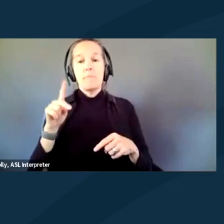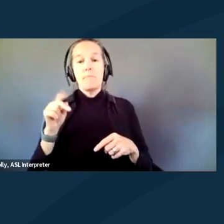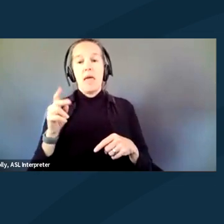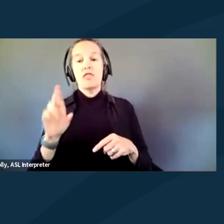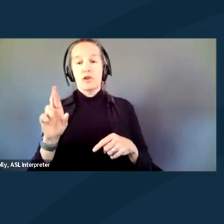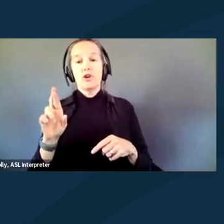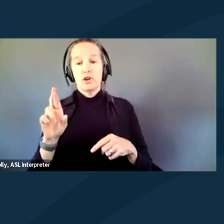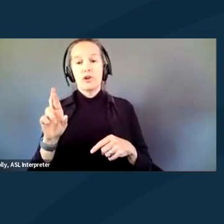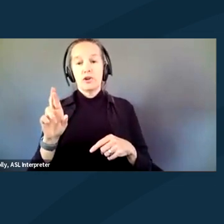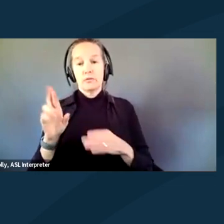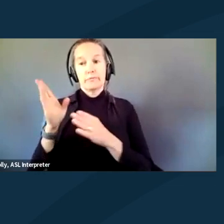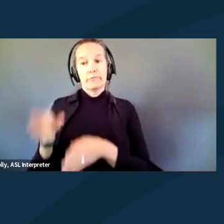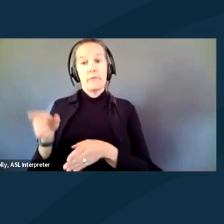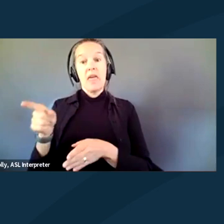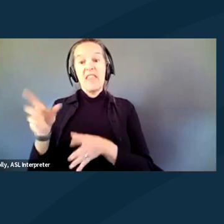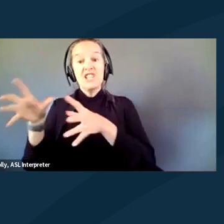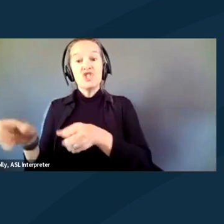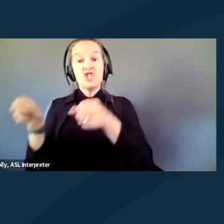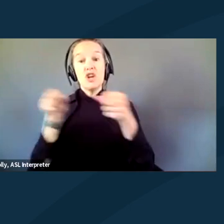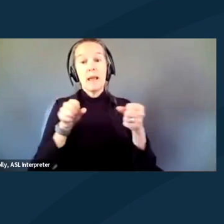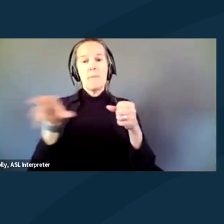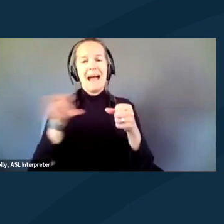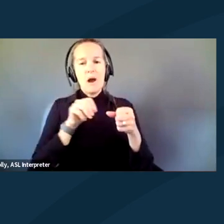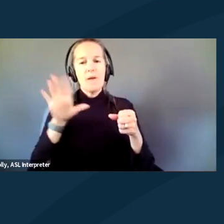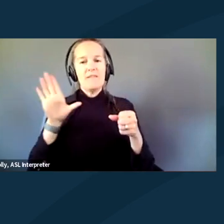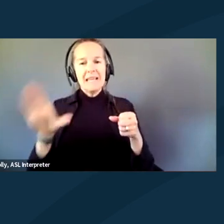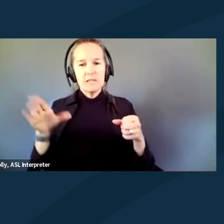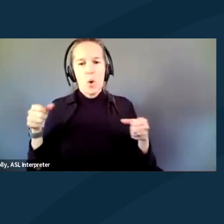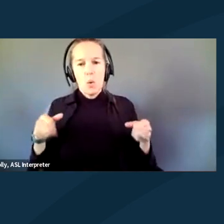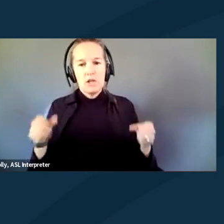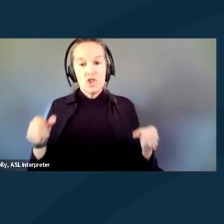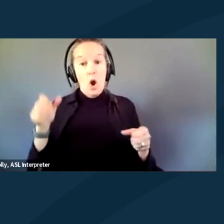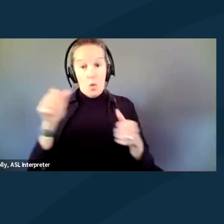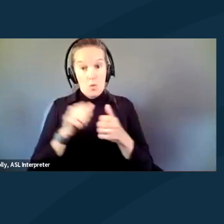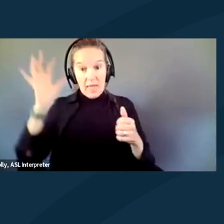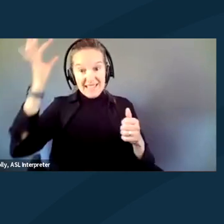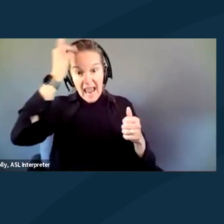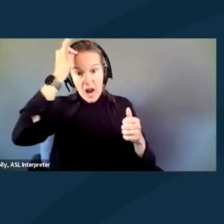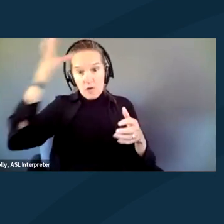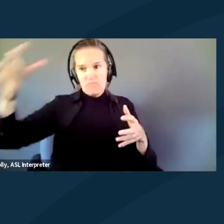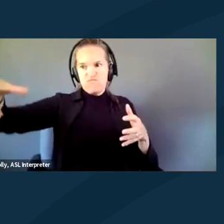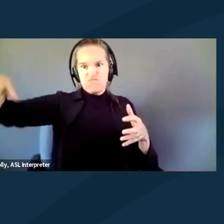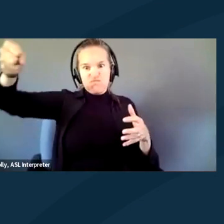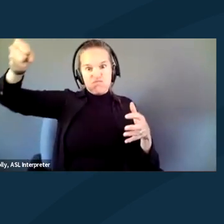they took him out of his wheelchair by his Afro. Grabbed him by his Afro and slung him out of his wheelchair.